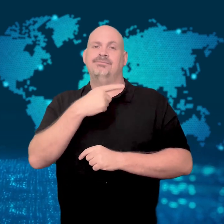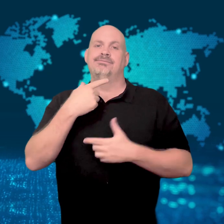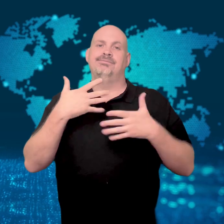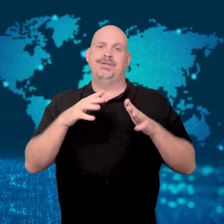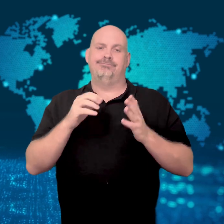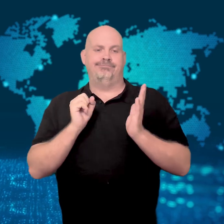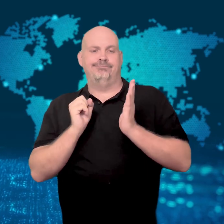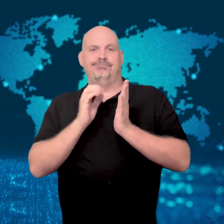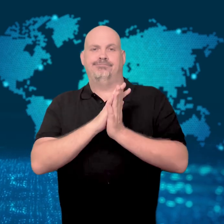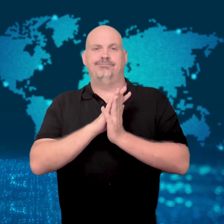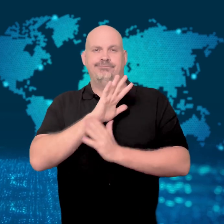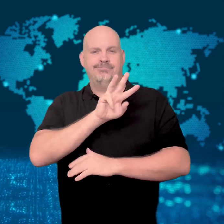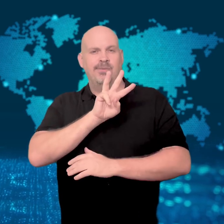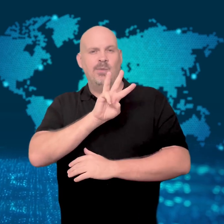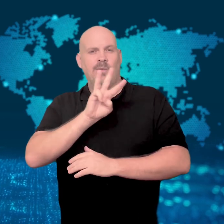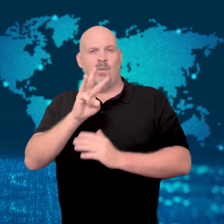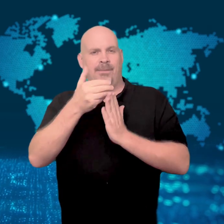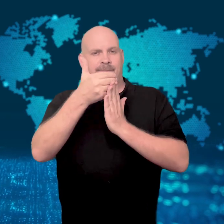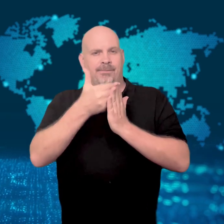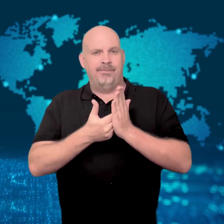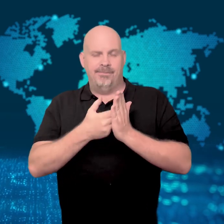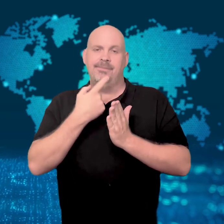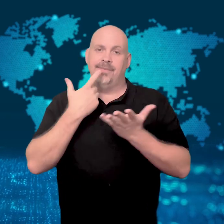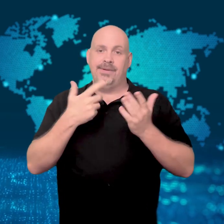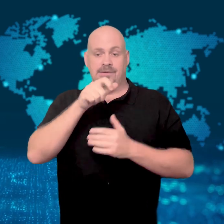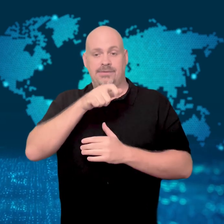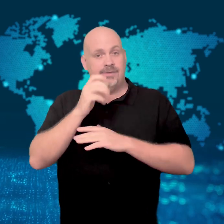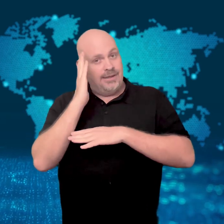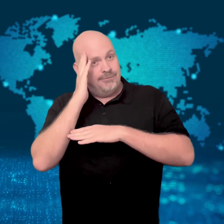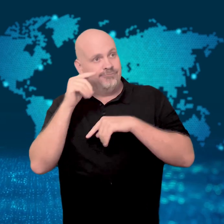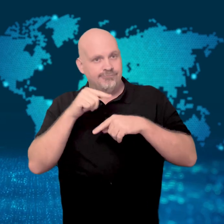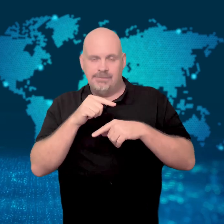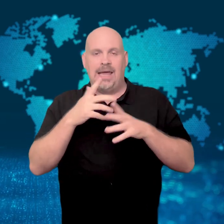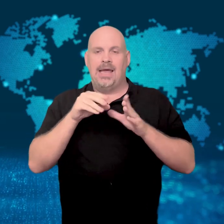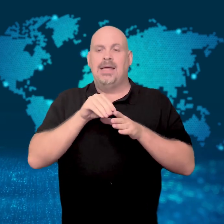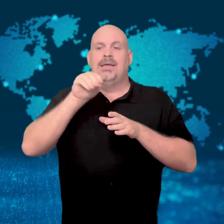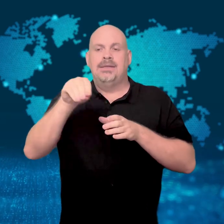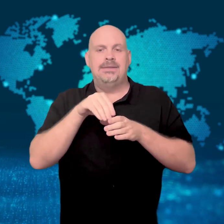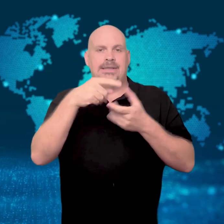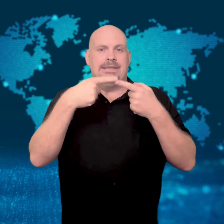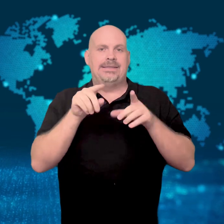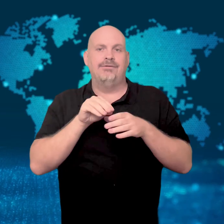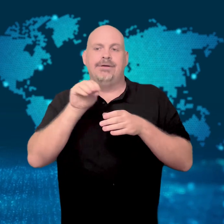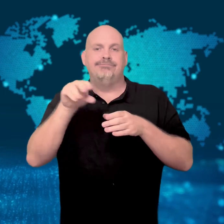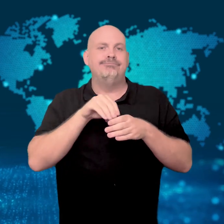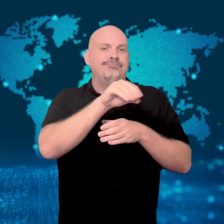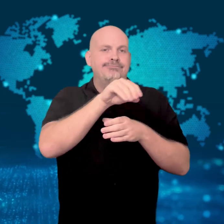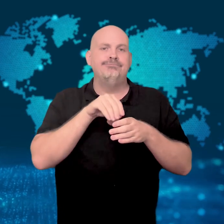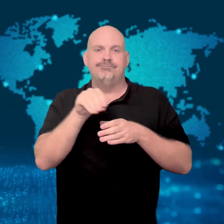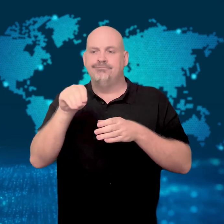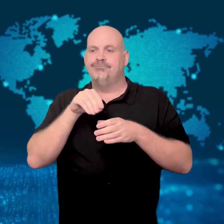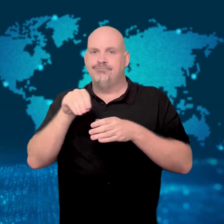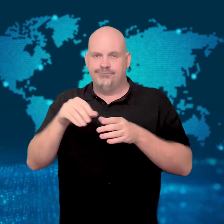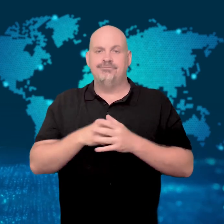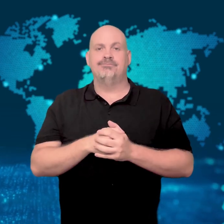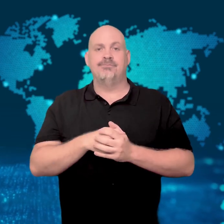Radisson Hotels said on its website that guests would be relocated.